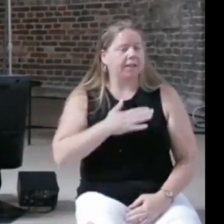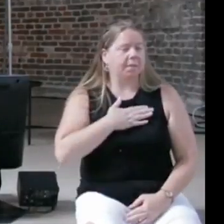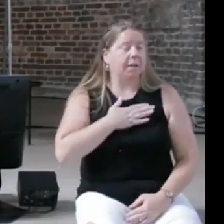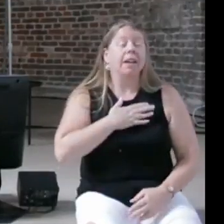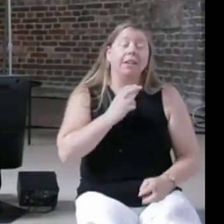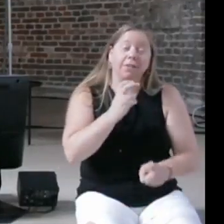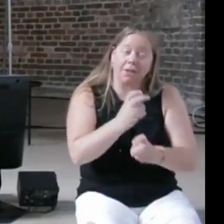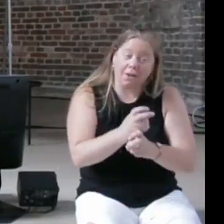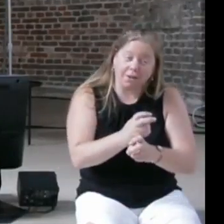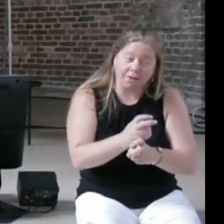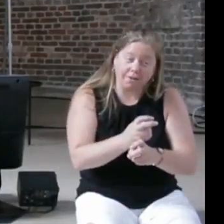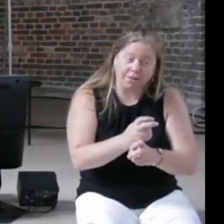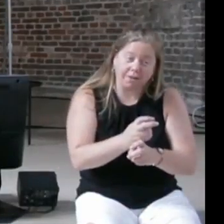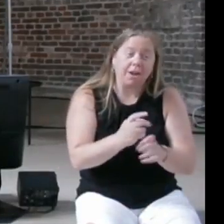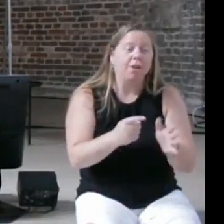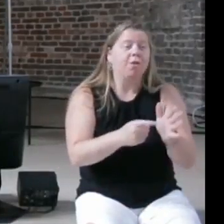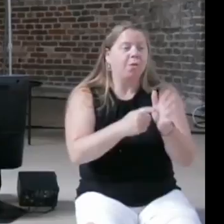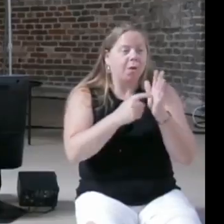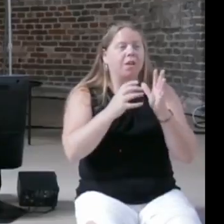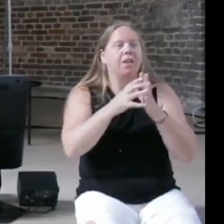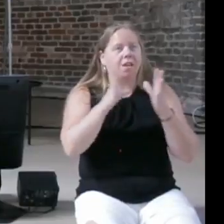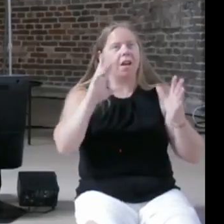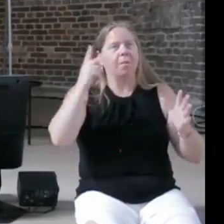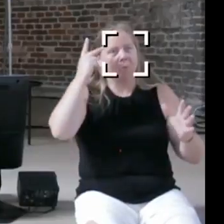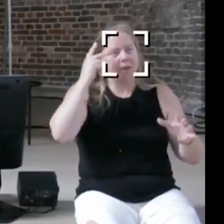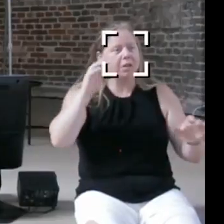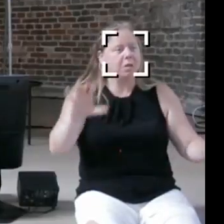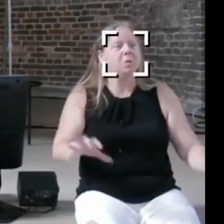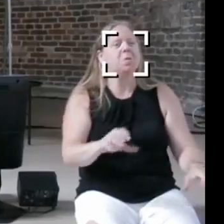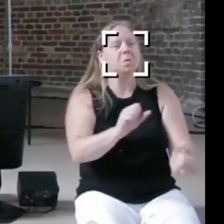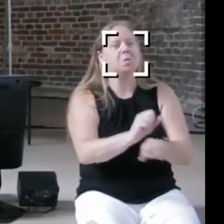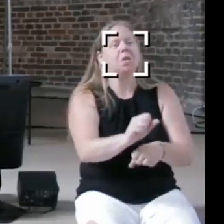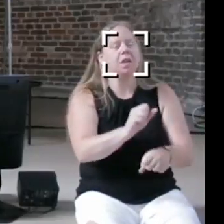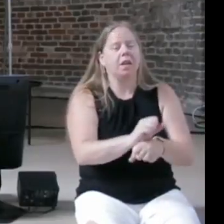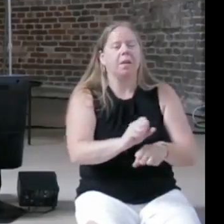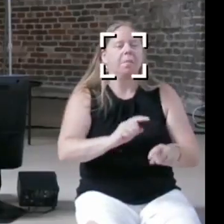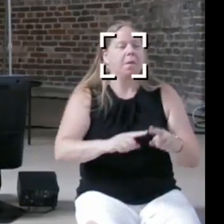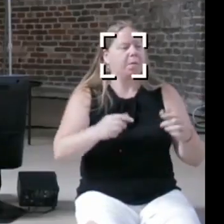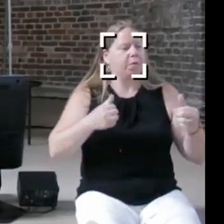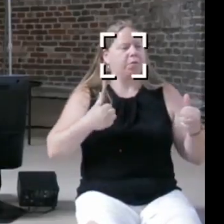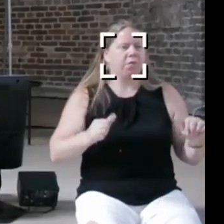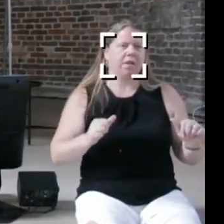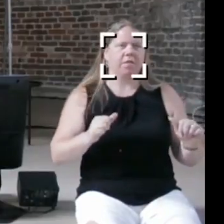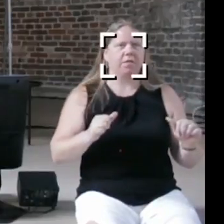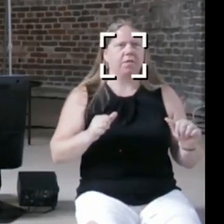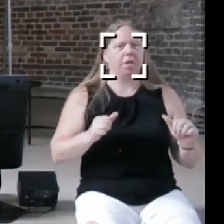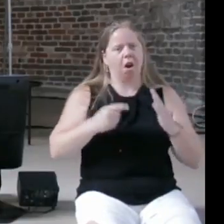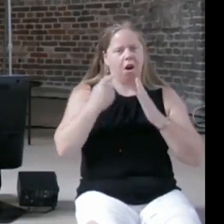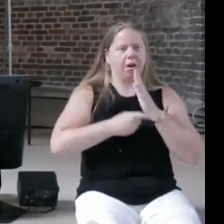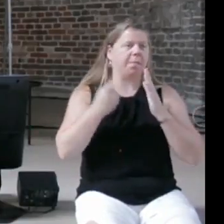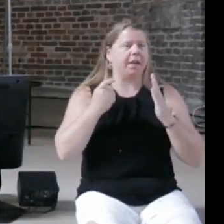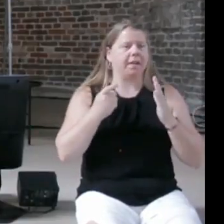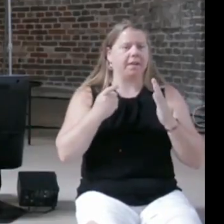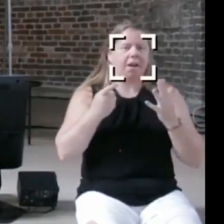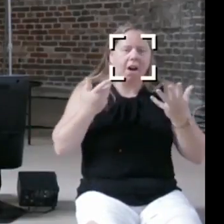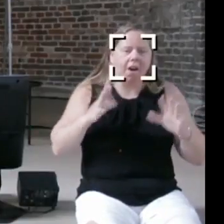a lot of political will, basically we're trying to automate existing functions in the democratic